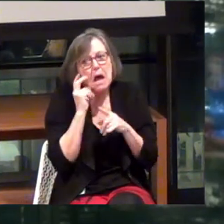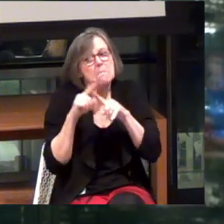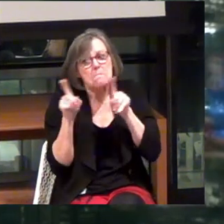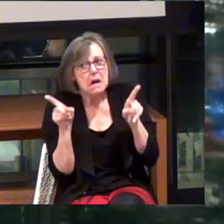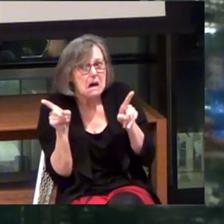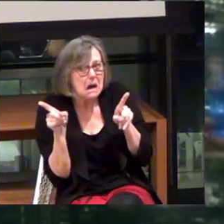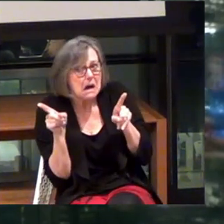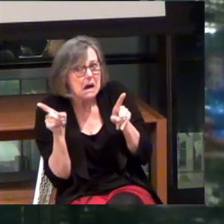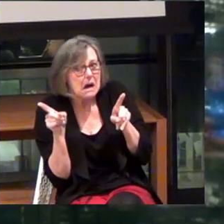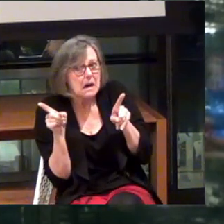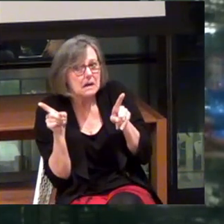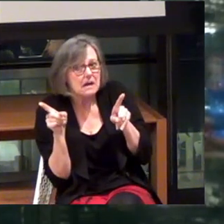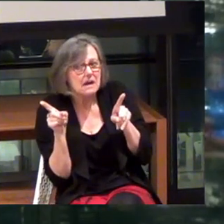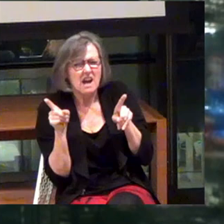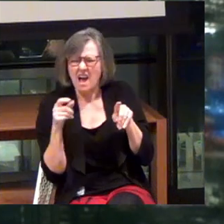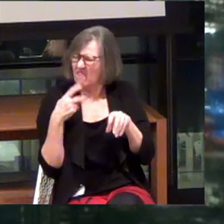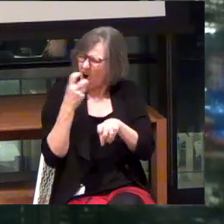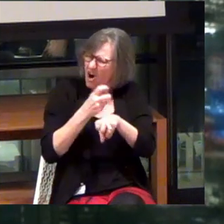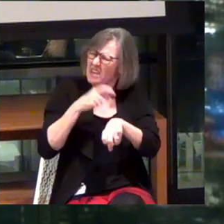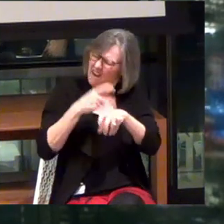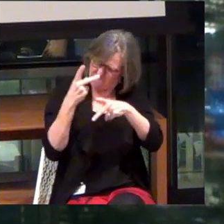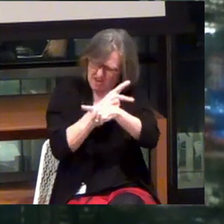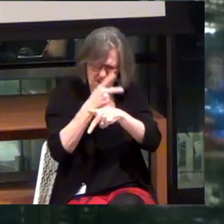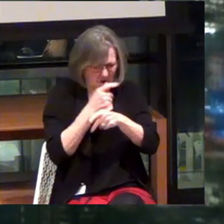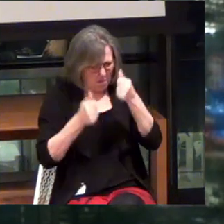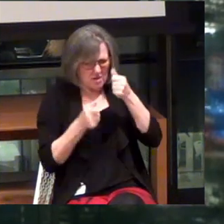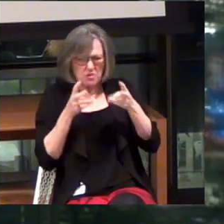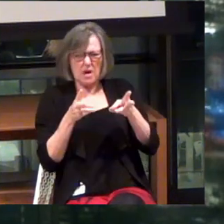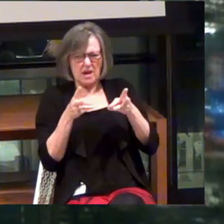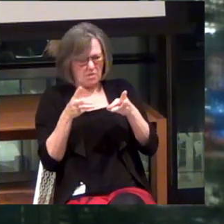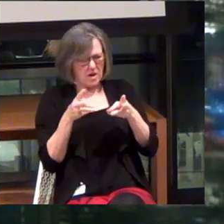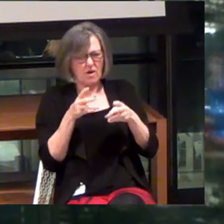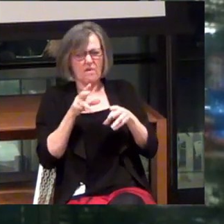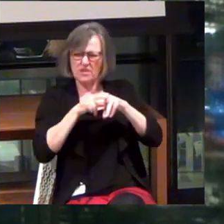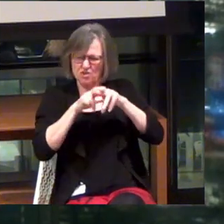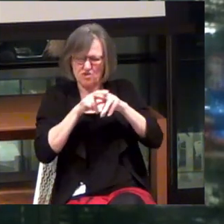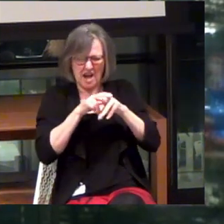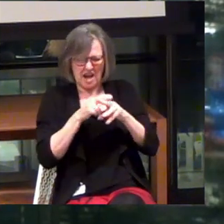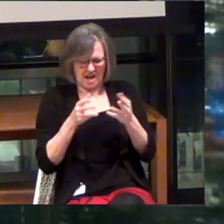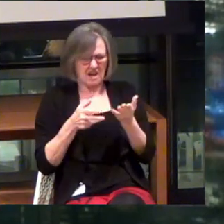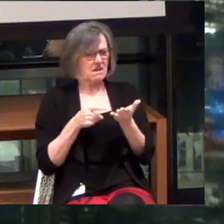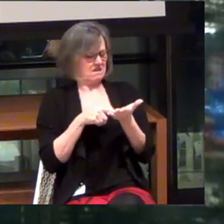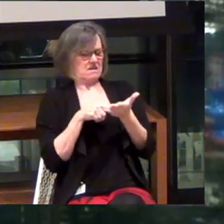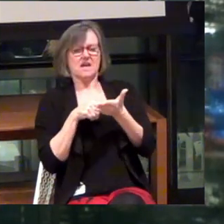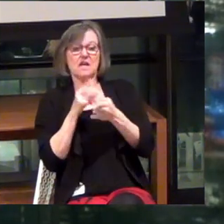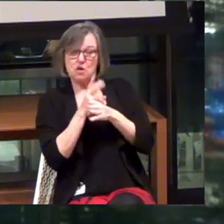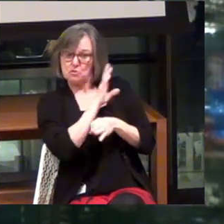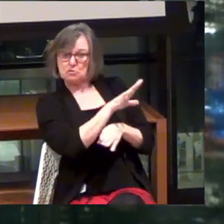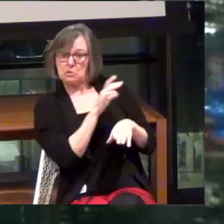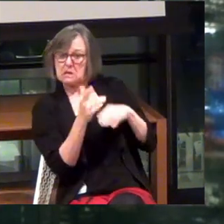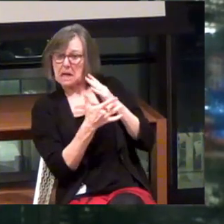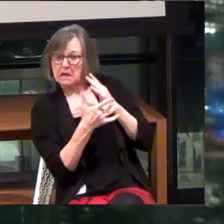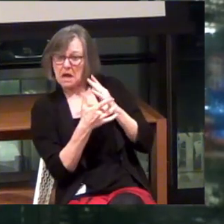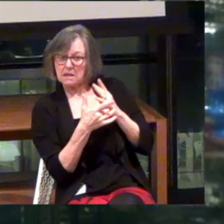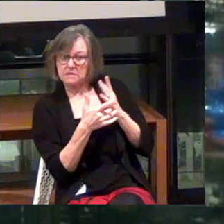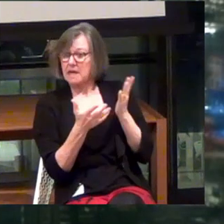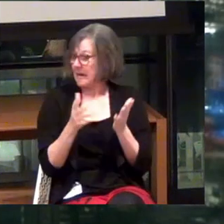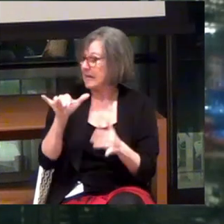But... I have a hard time figuring out which way I'm facing when I get off the train. Can I use your technology? And we're like...